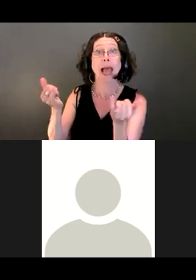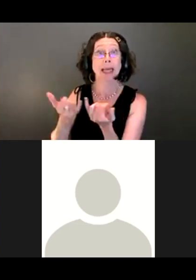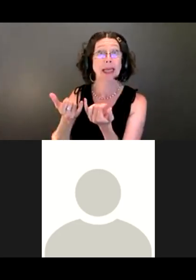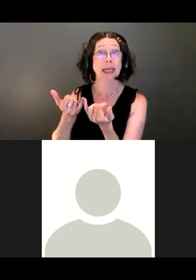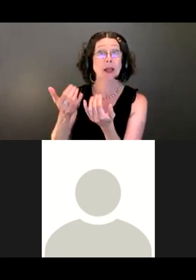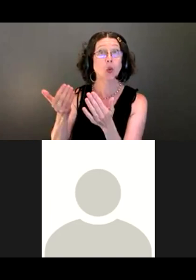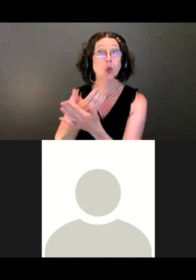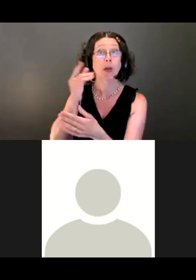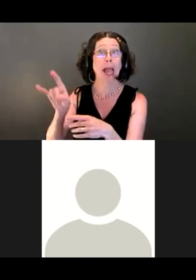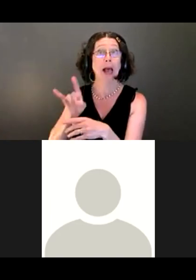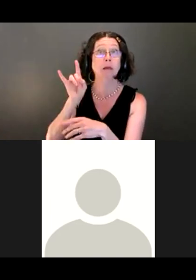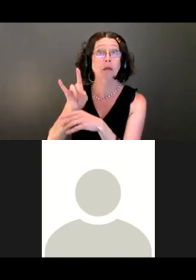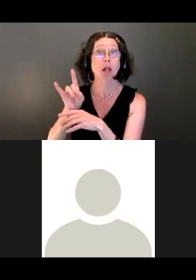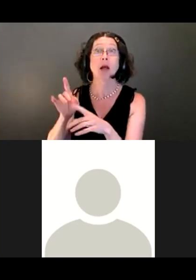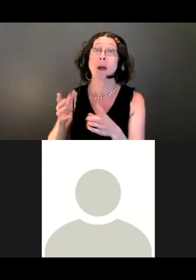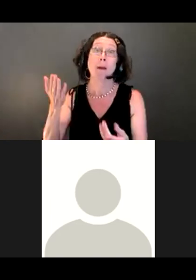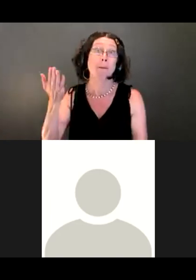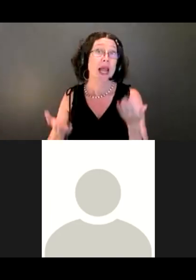Ron: So they may be able to provide some great information,